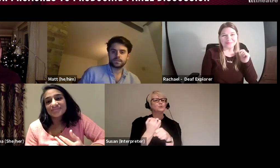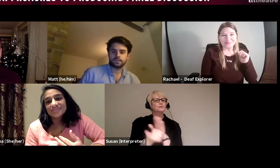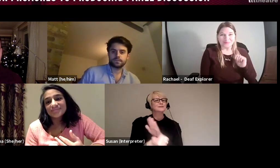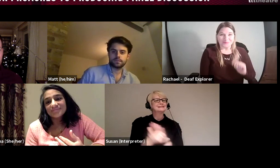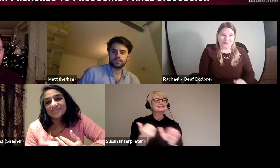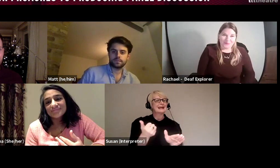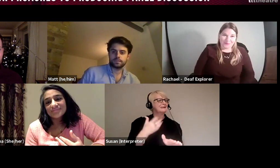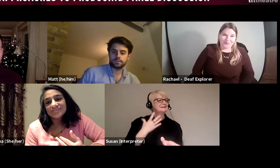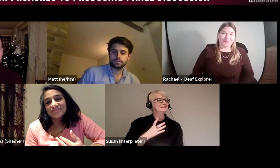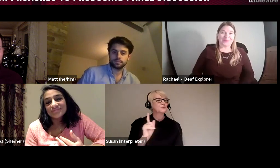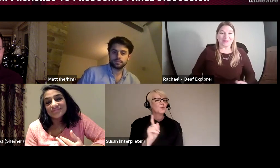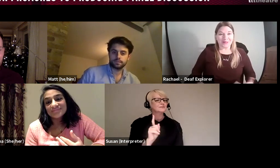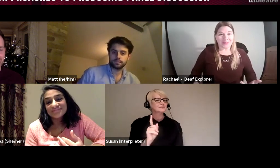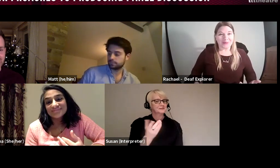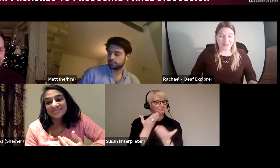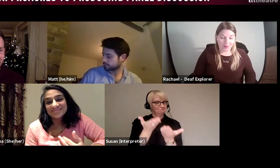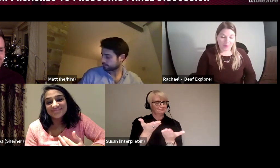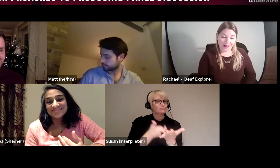Rachael? Do you won't to kick us off on that? RACHAEL: